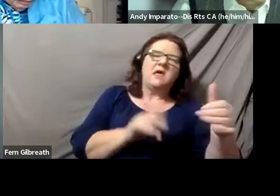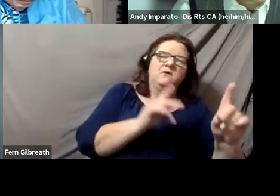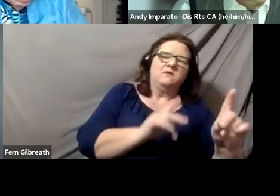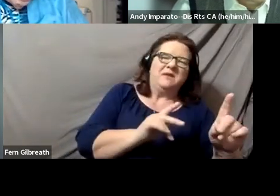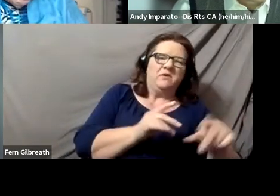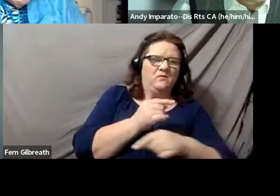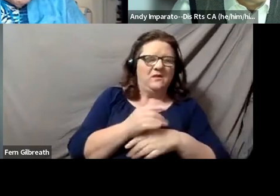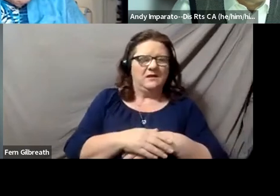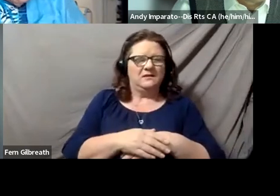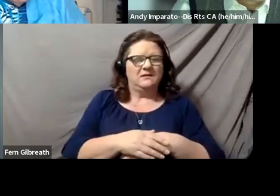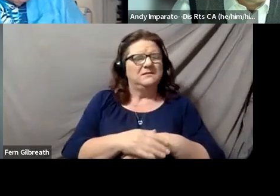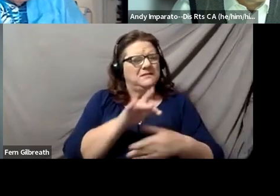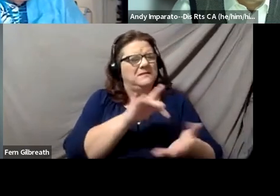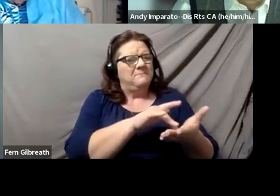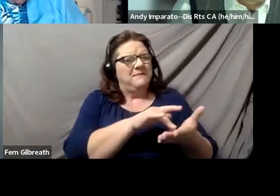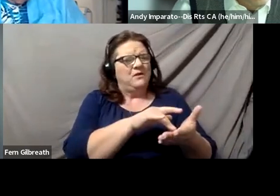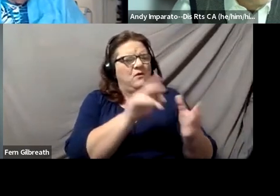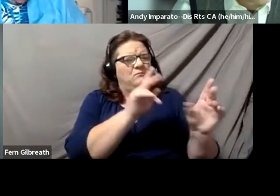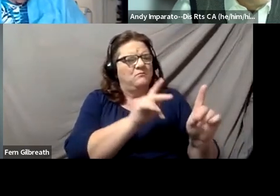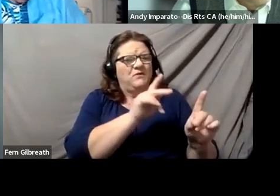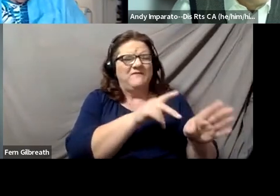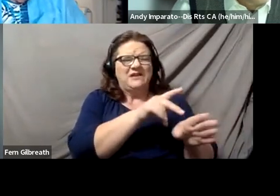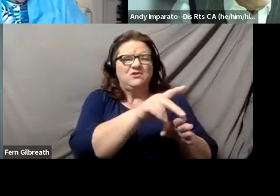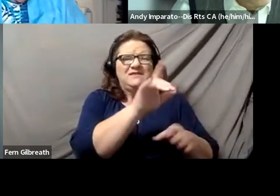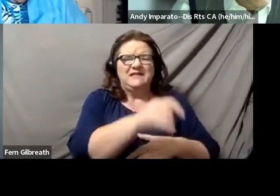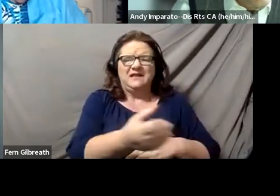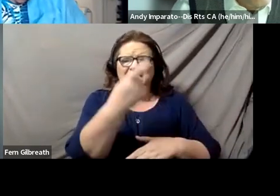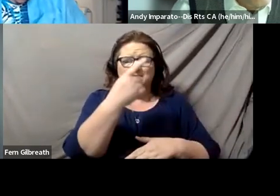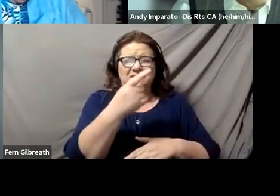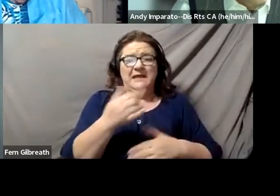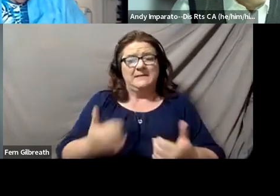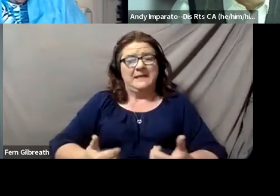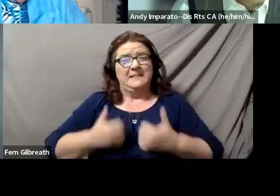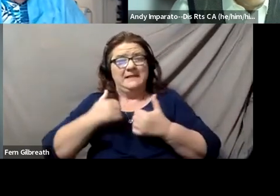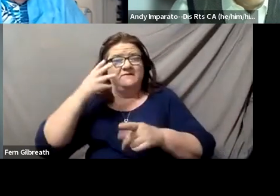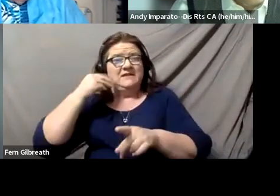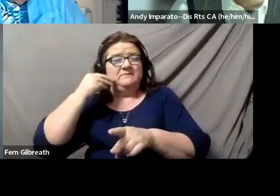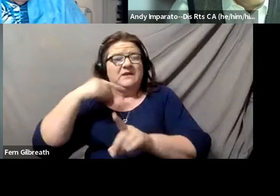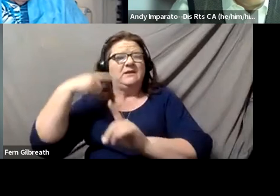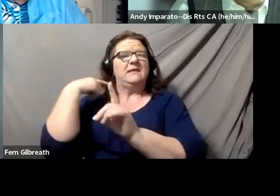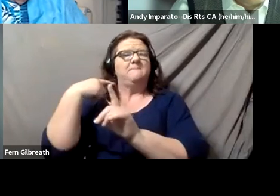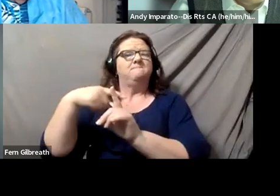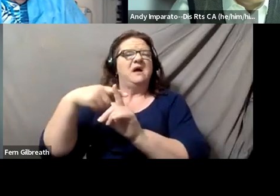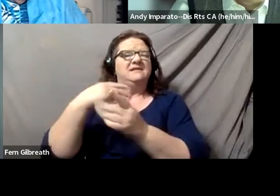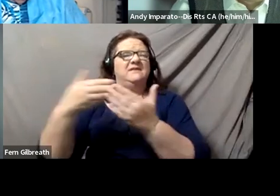recognize that lived experience is a positive differentiator and not a negative characteristic,